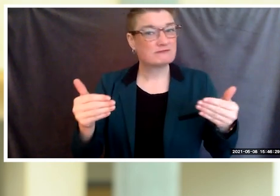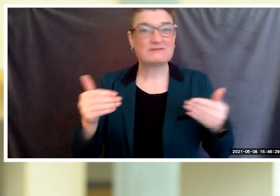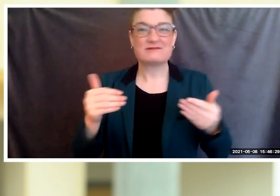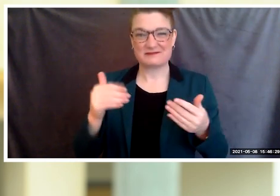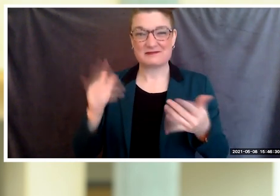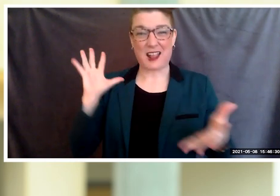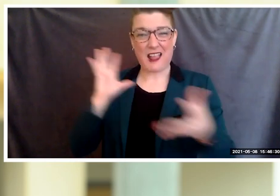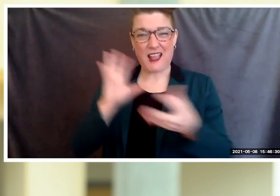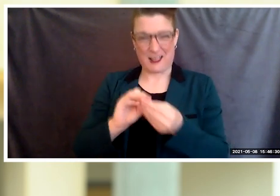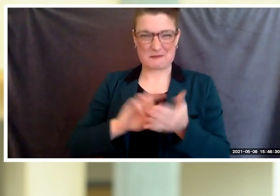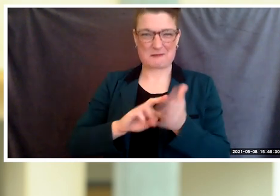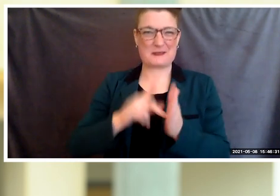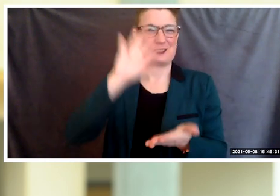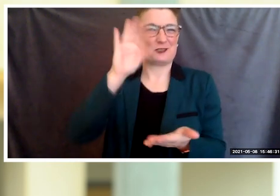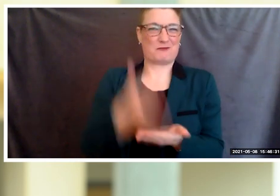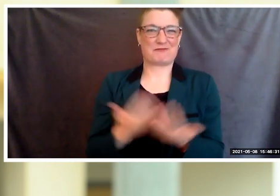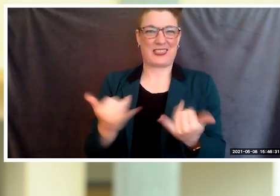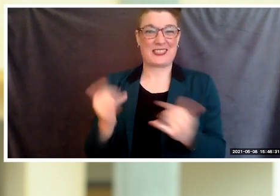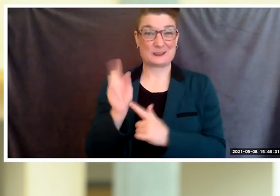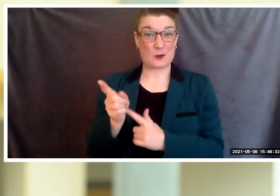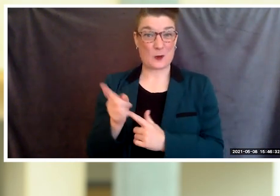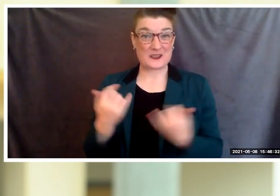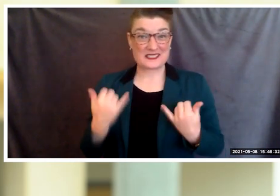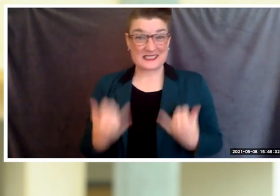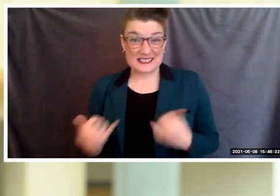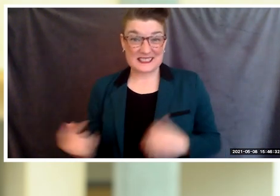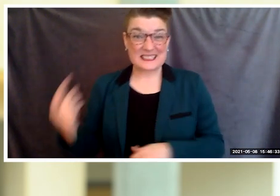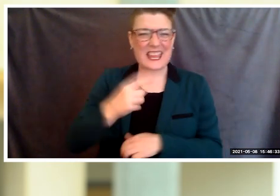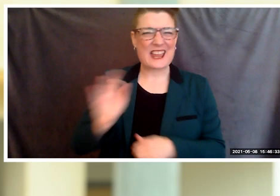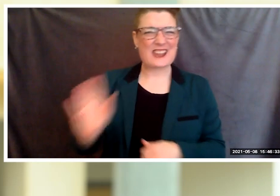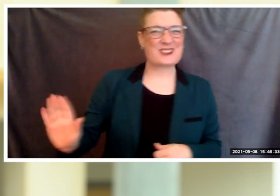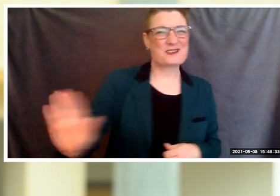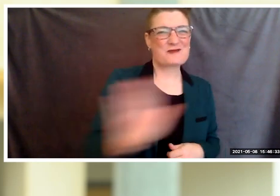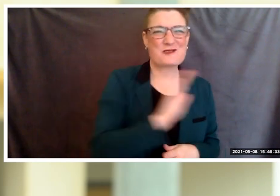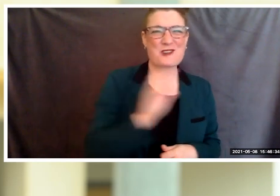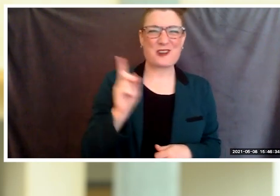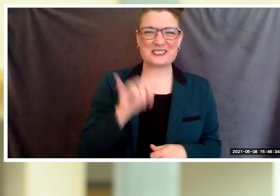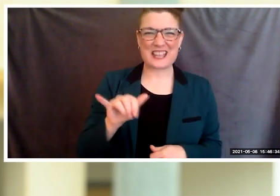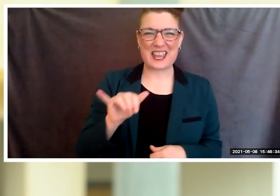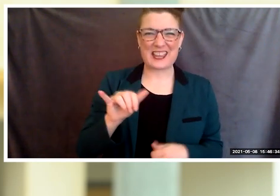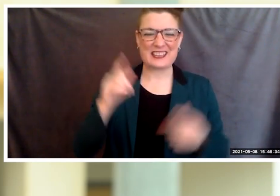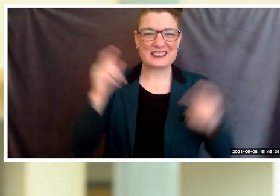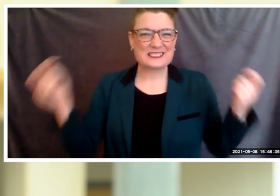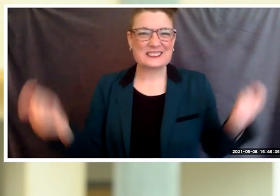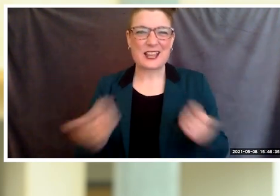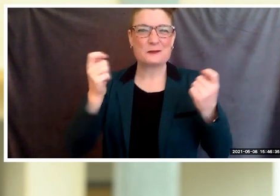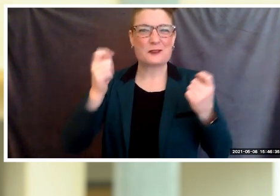This day is yours to celebrate, to keep, and to cherish forever